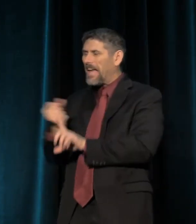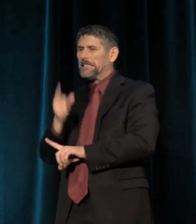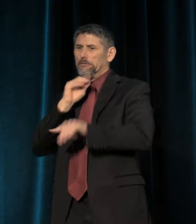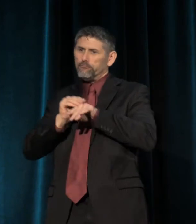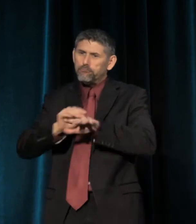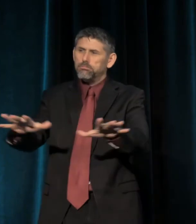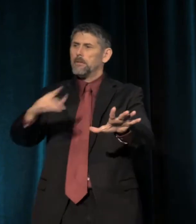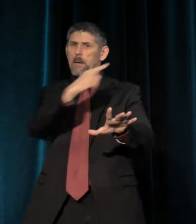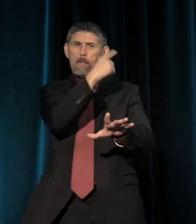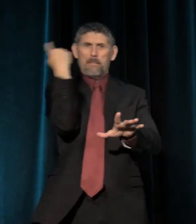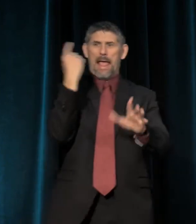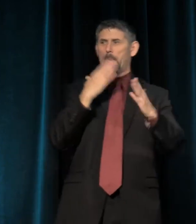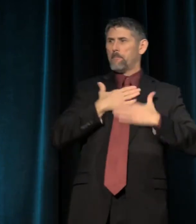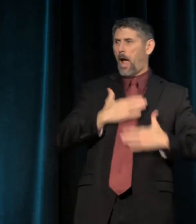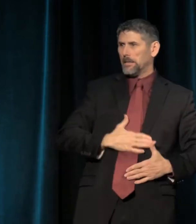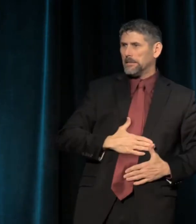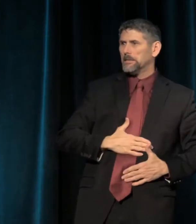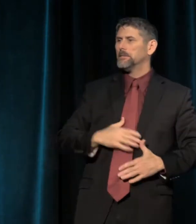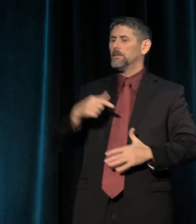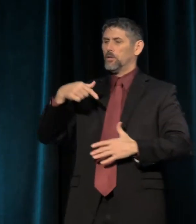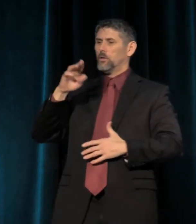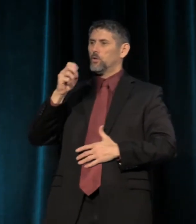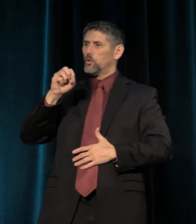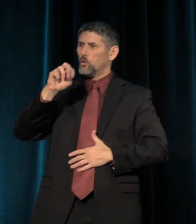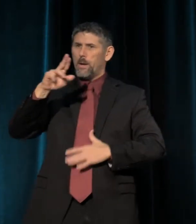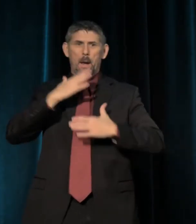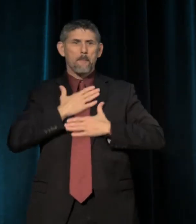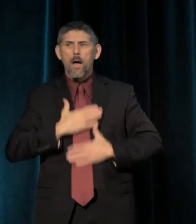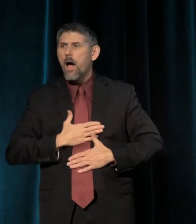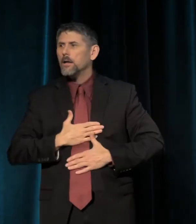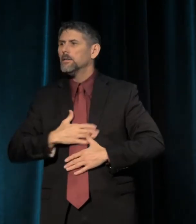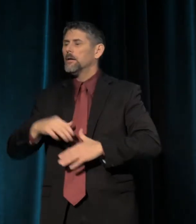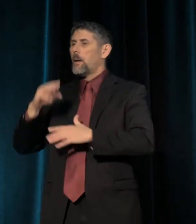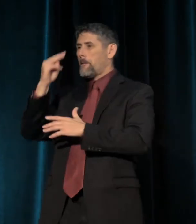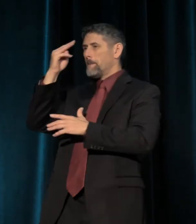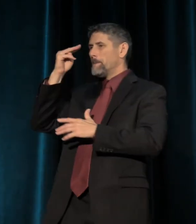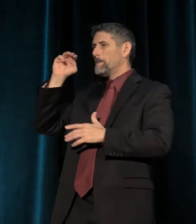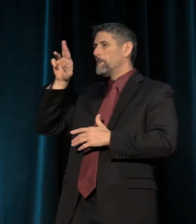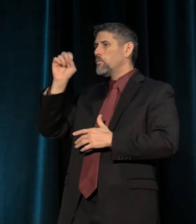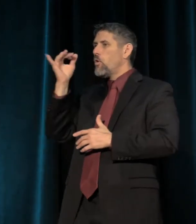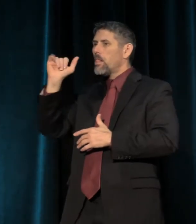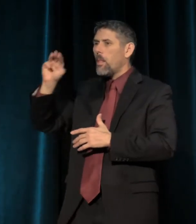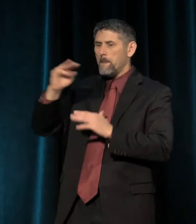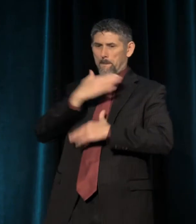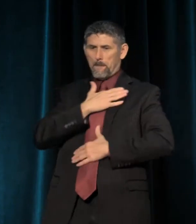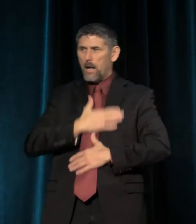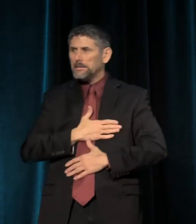on black bodies, on queer bodies, on Muslim bodies, on poor bodies.